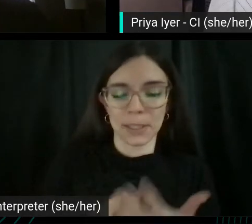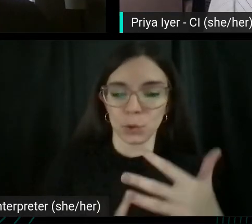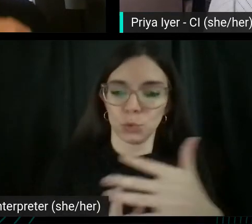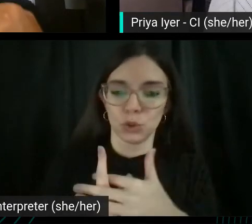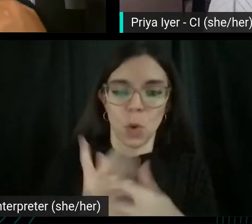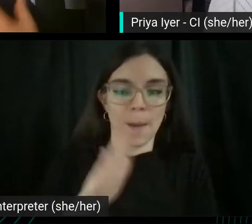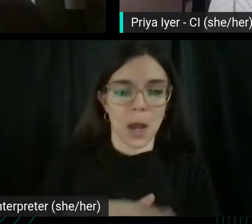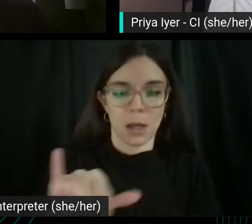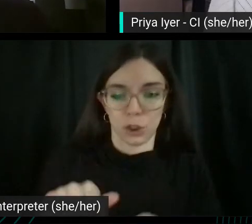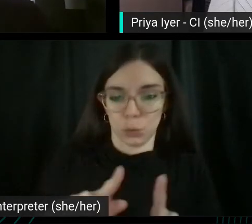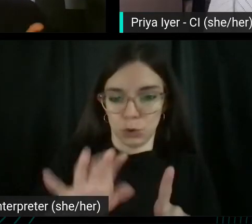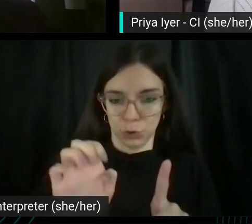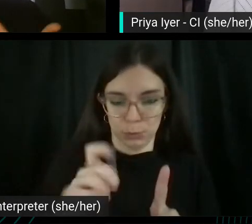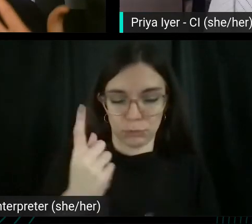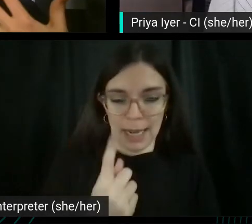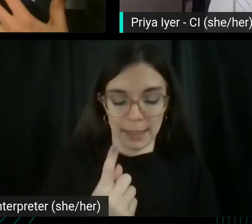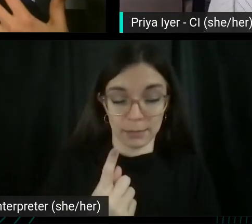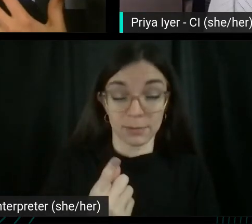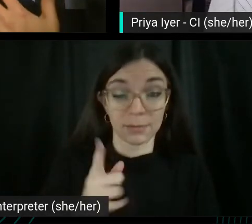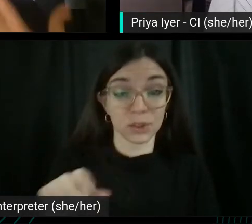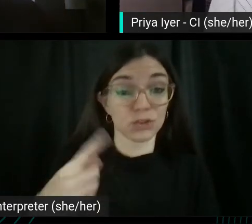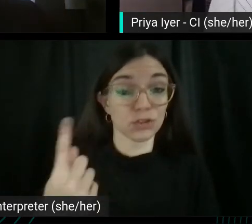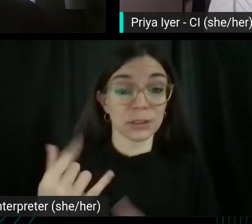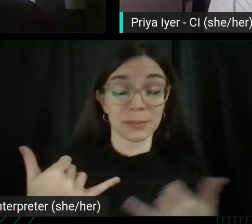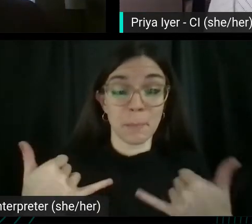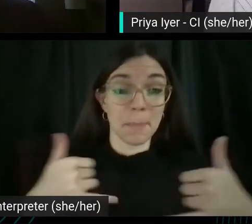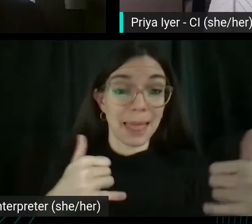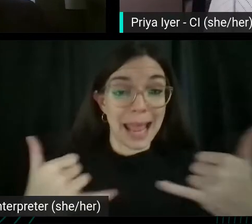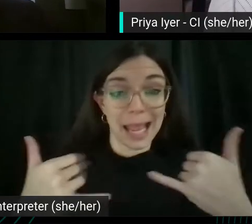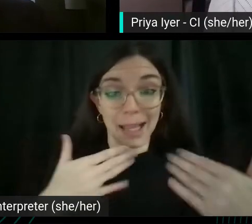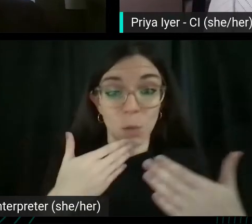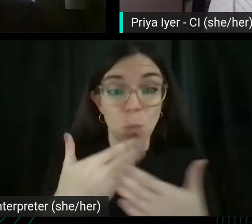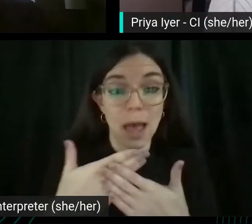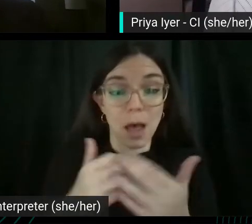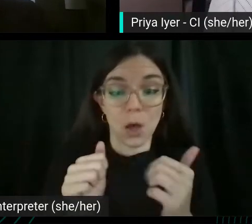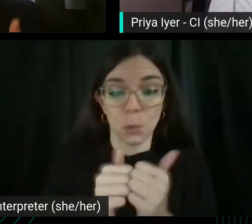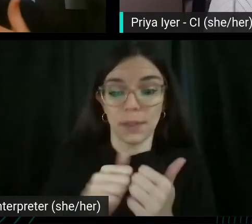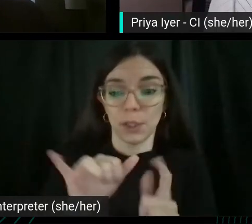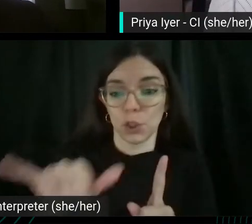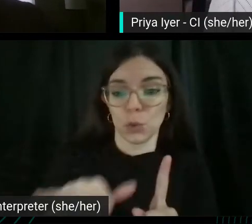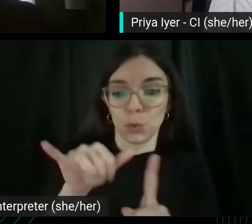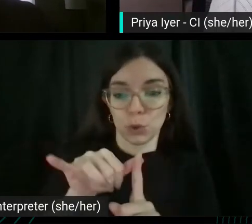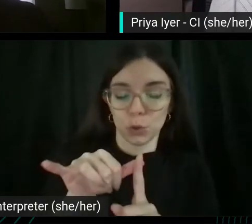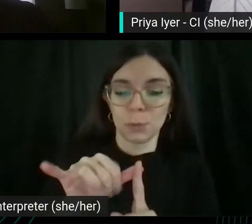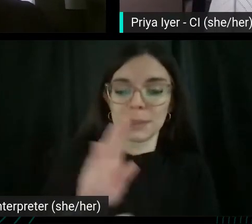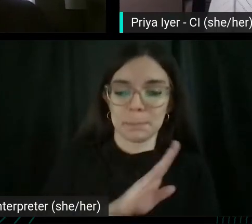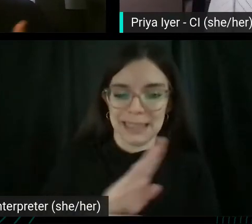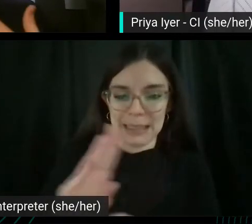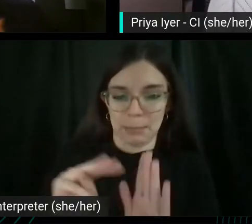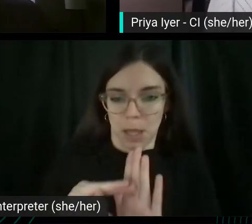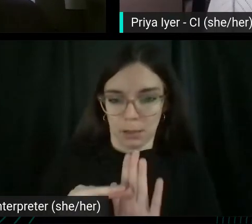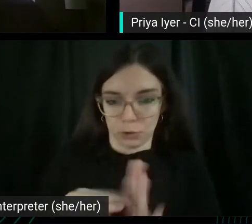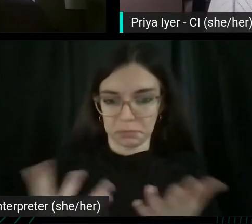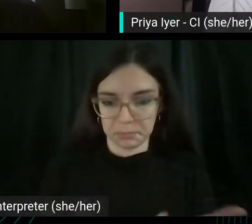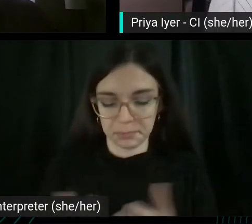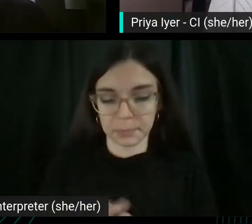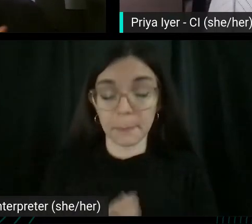You're just playing with YouTube's playing well with YouTube's sort of like business model. People are coming here for the